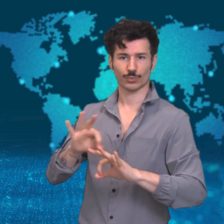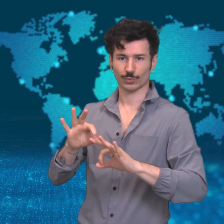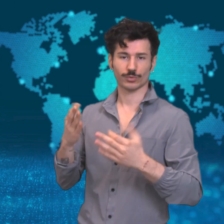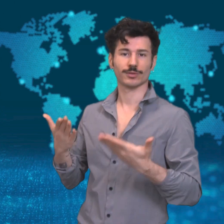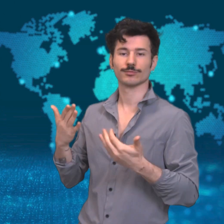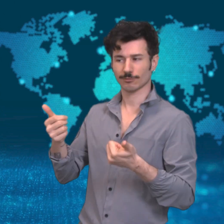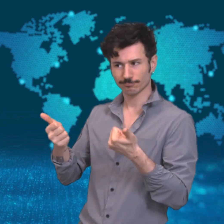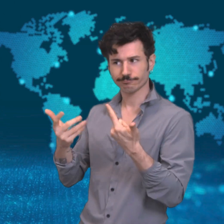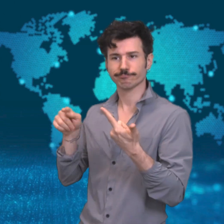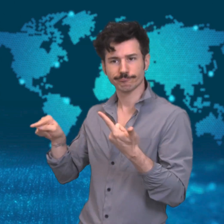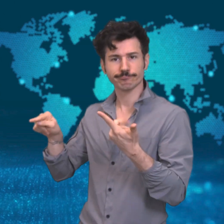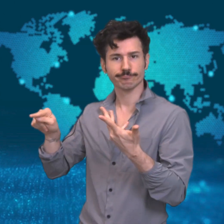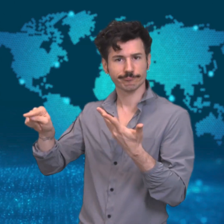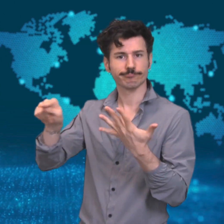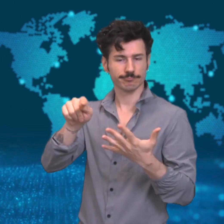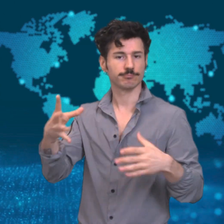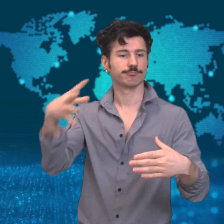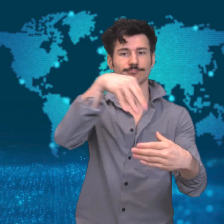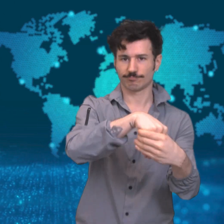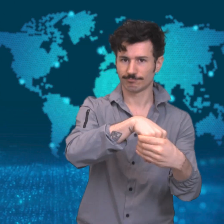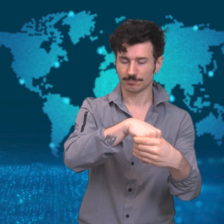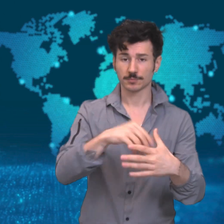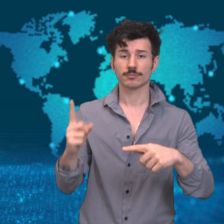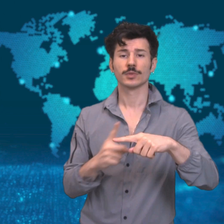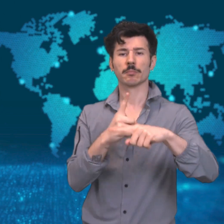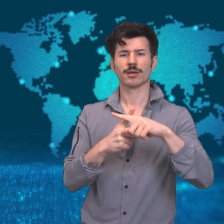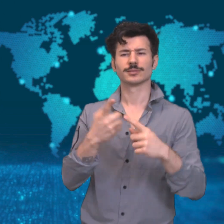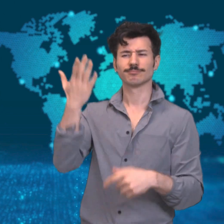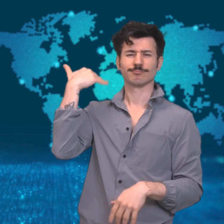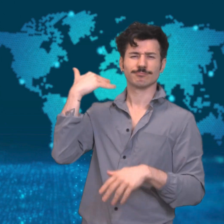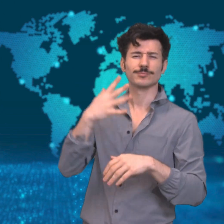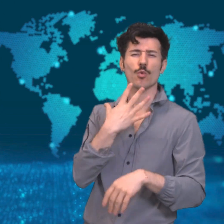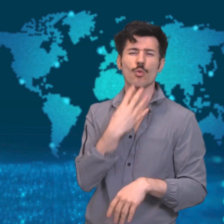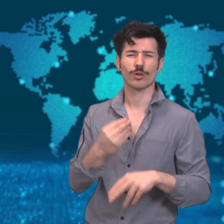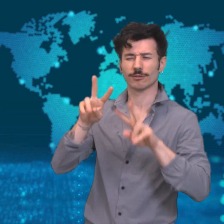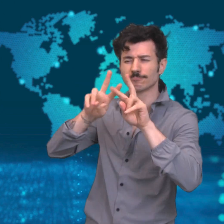They also claimed the death toll was revised after